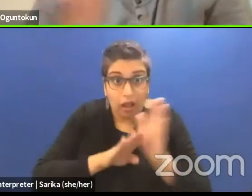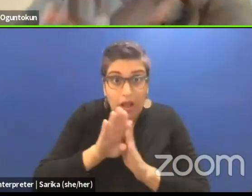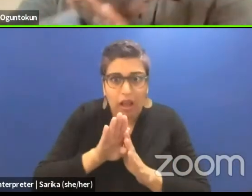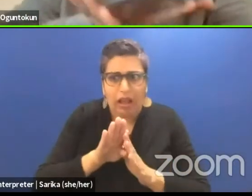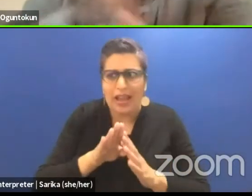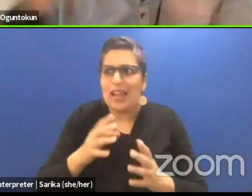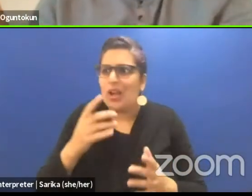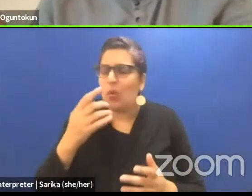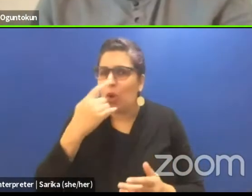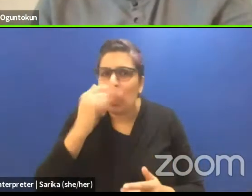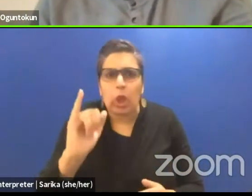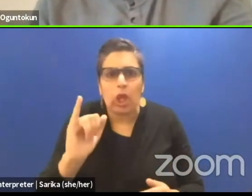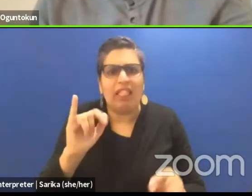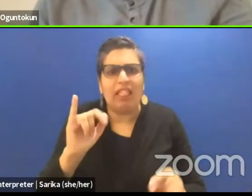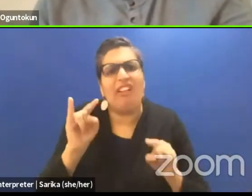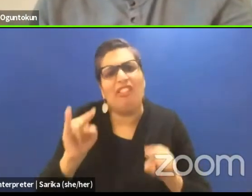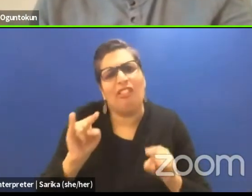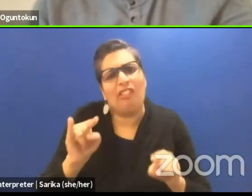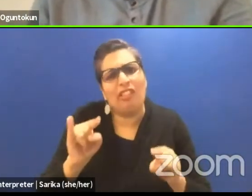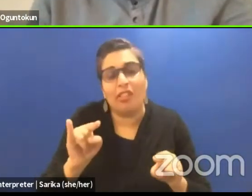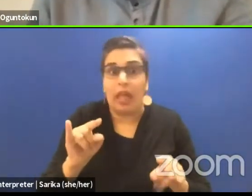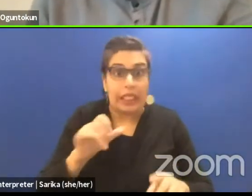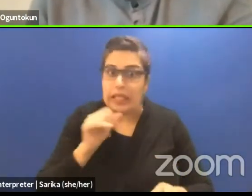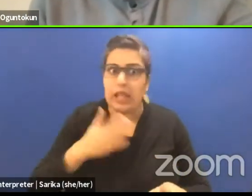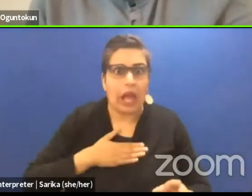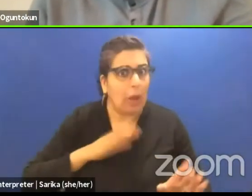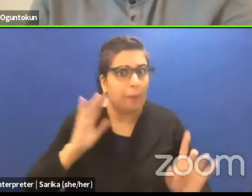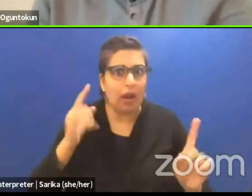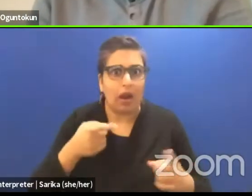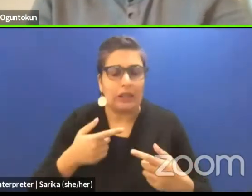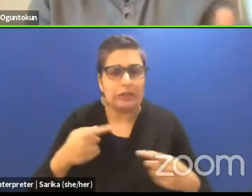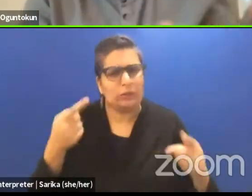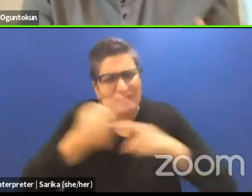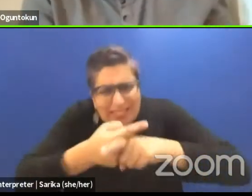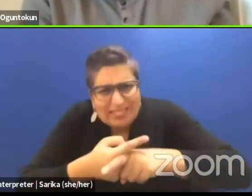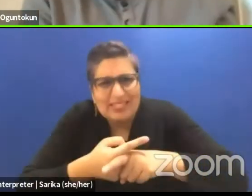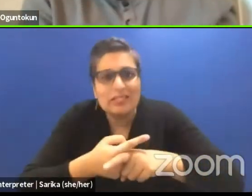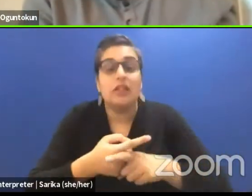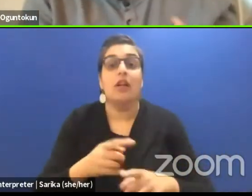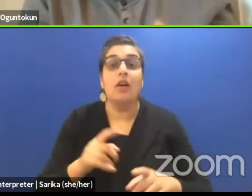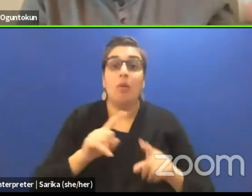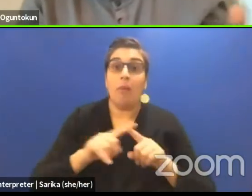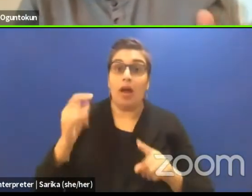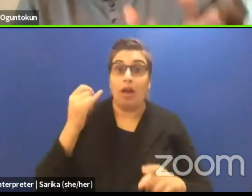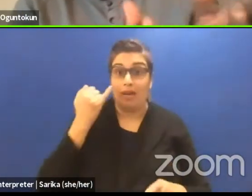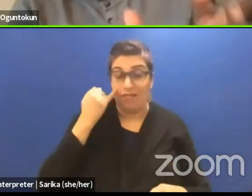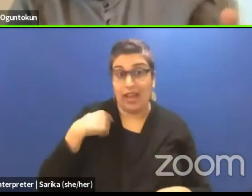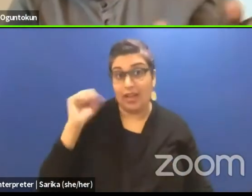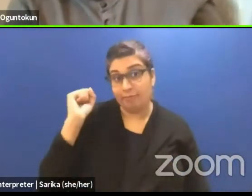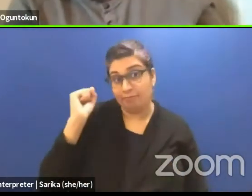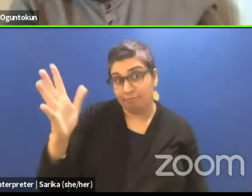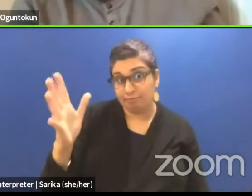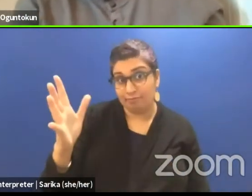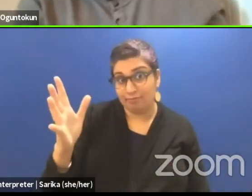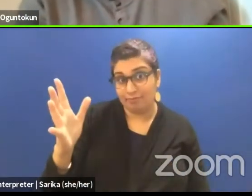That is my contention, that's my contention. But if I can do Shakespeare, it means I have the upper hand on you